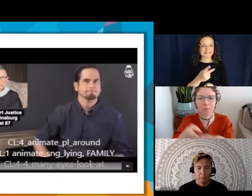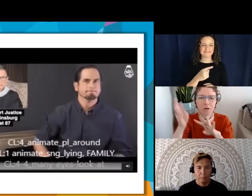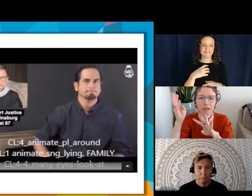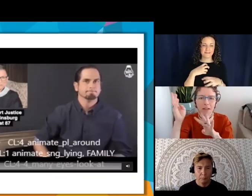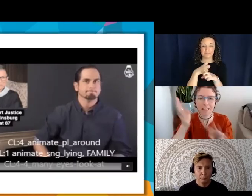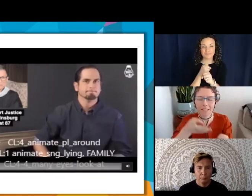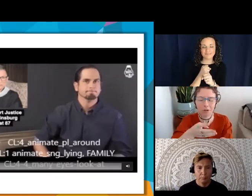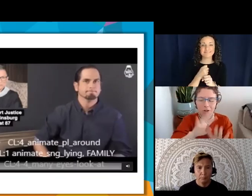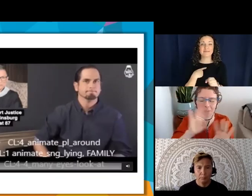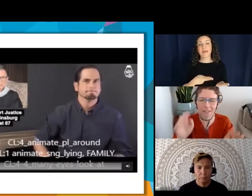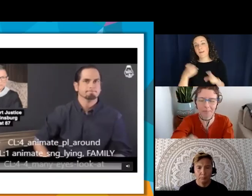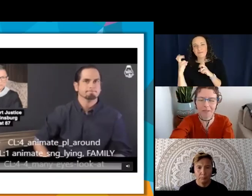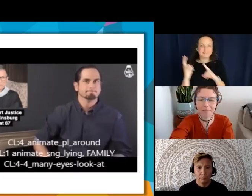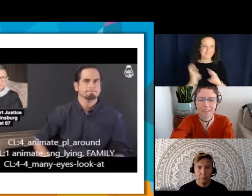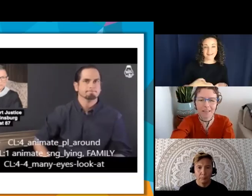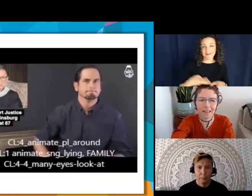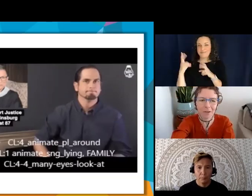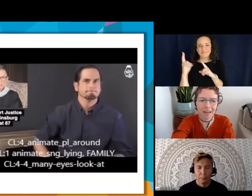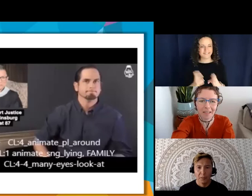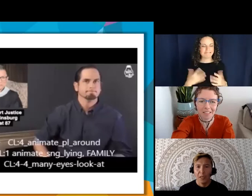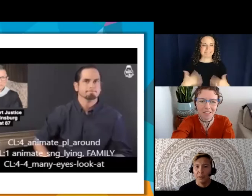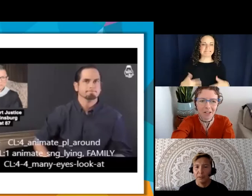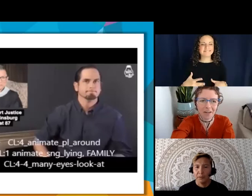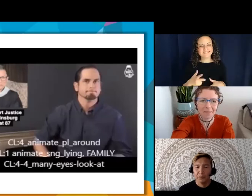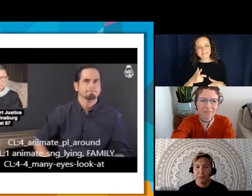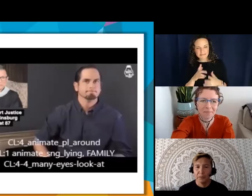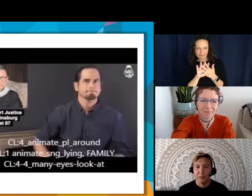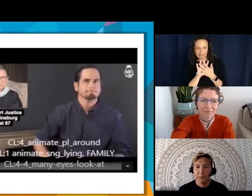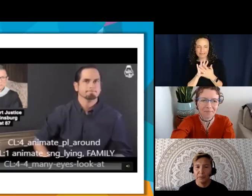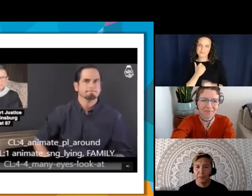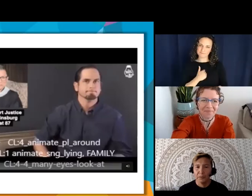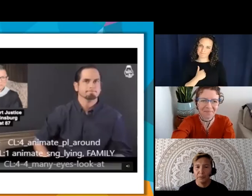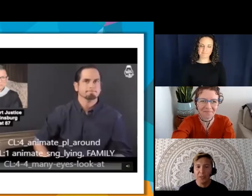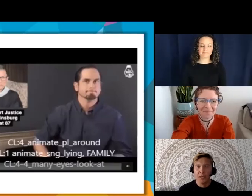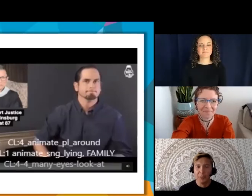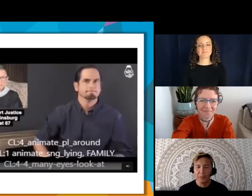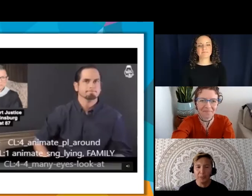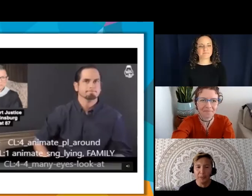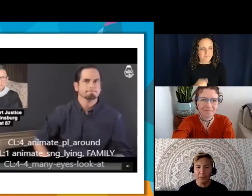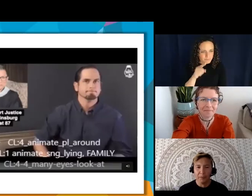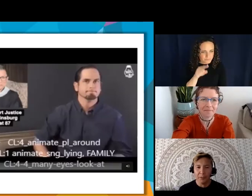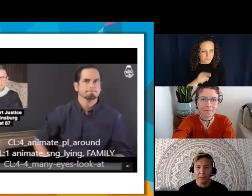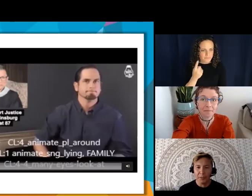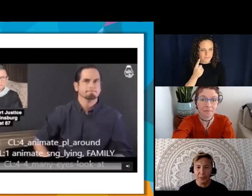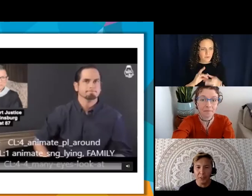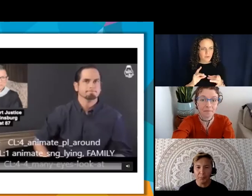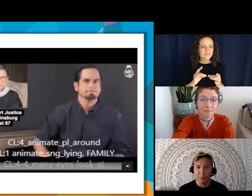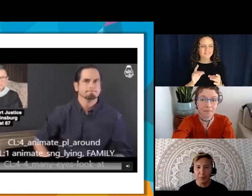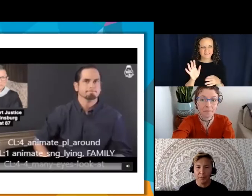we uploaded it and downloaded it. But anyway, I think it's still all right. Someone commented that the video was kind of choppy, by the way.